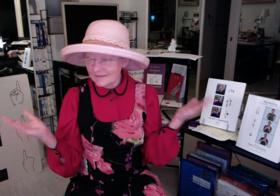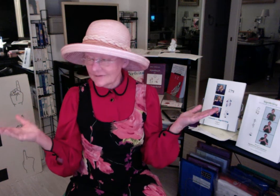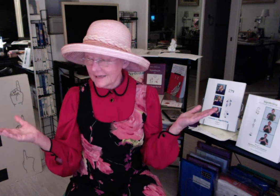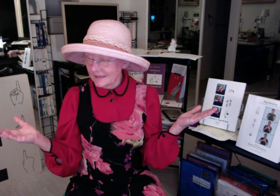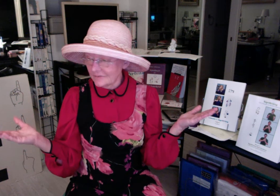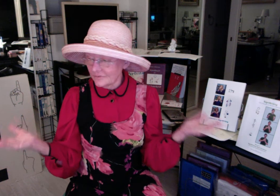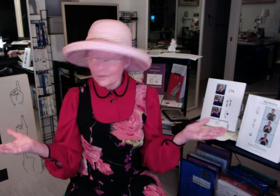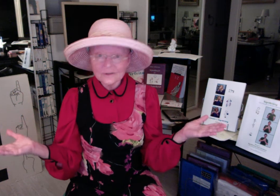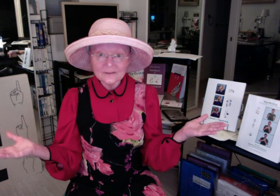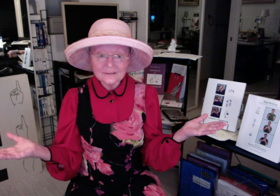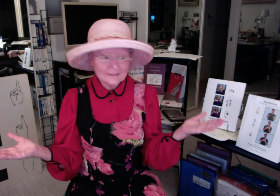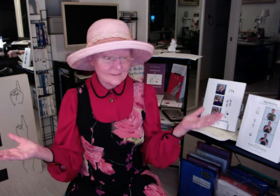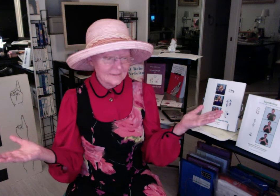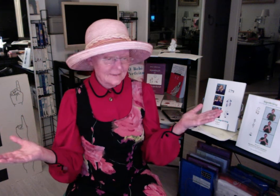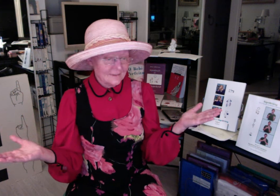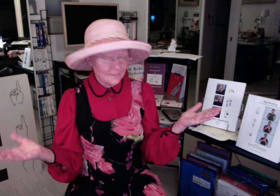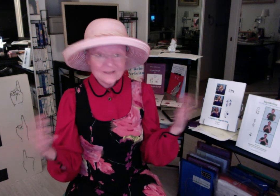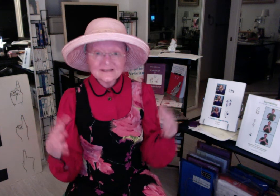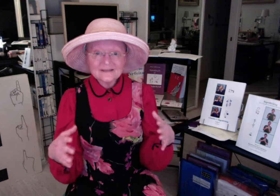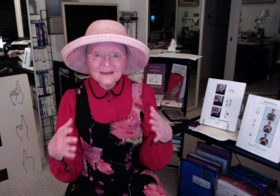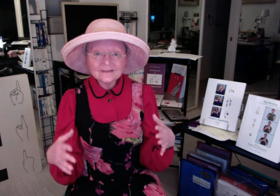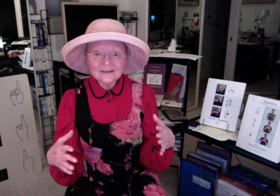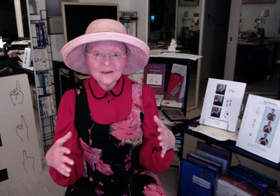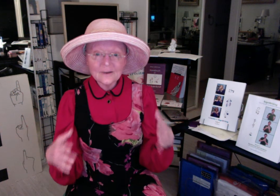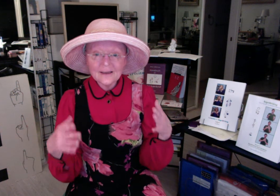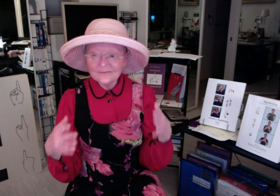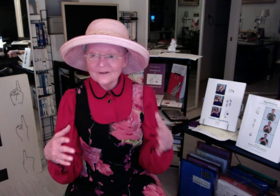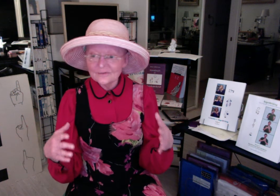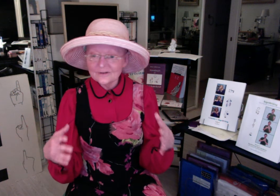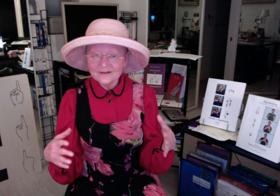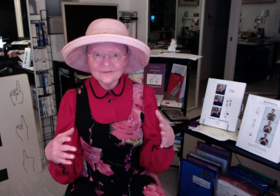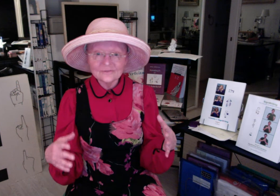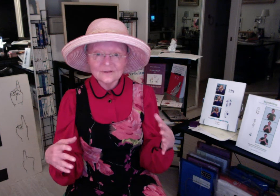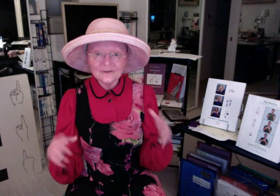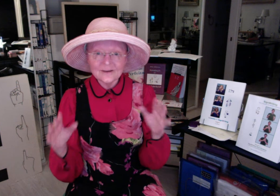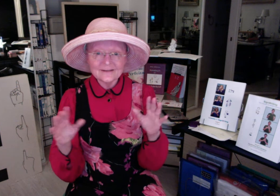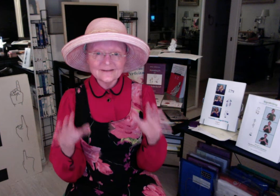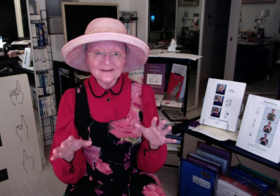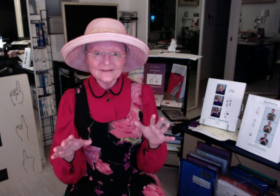in California, but it's at night time. I have never done a video at night time